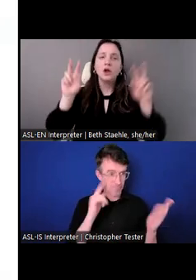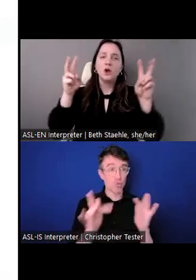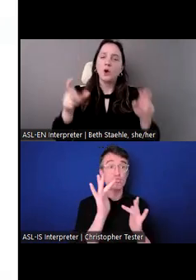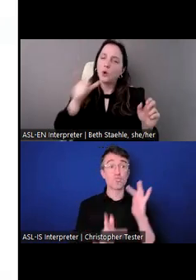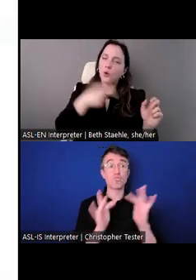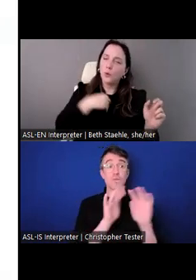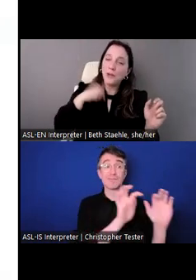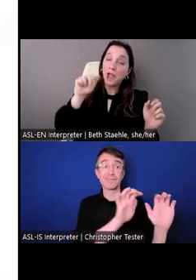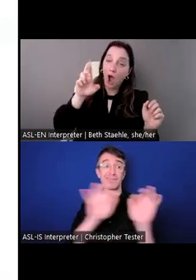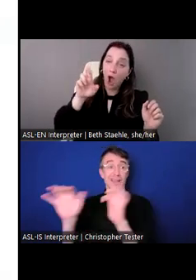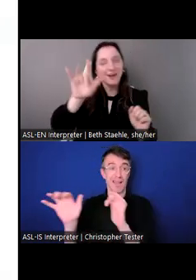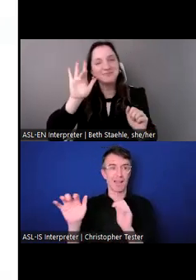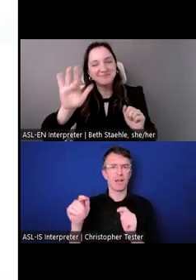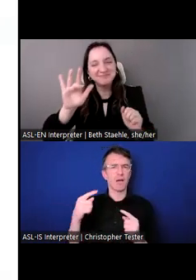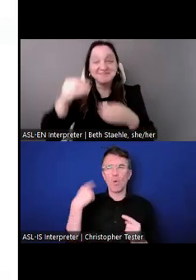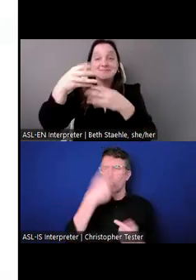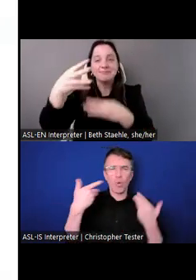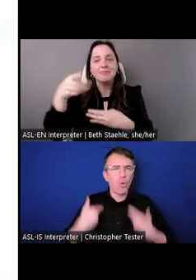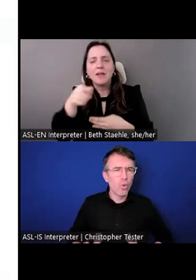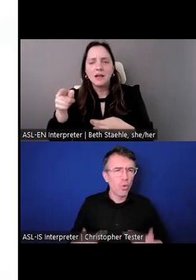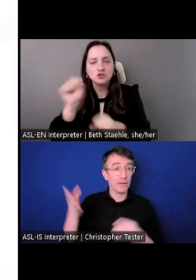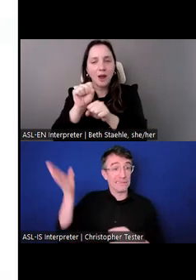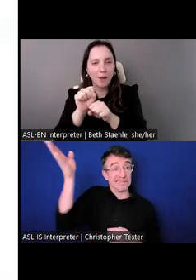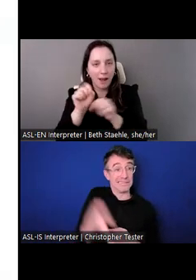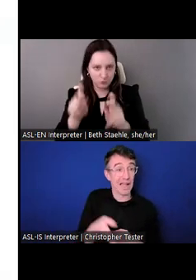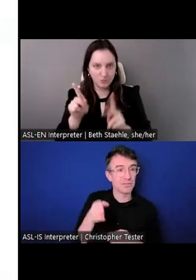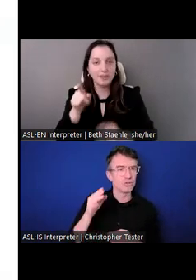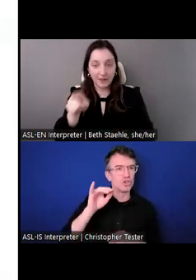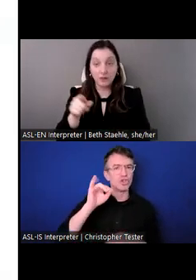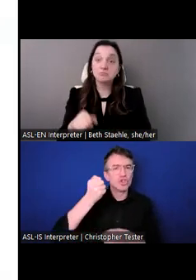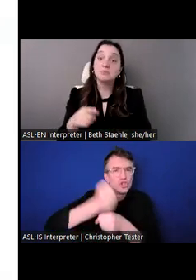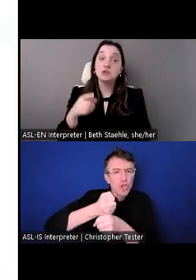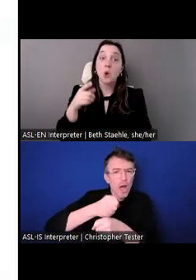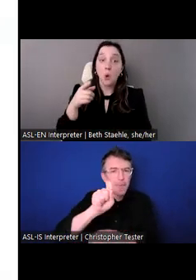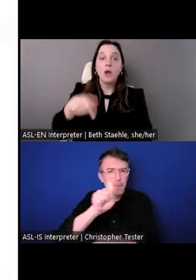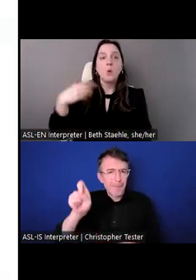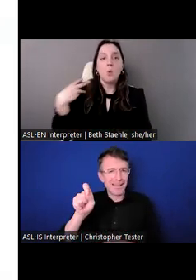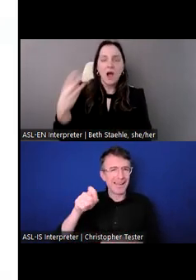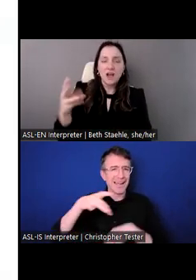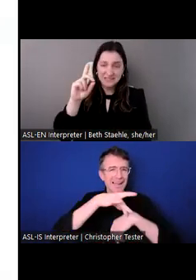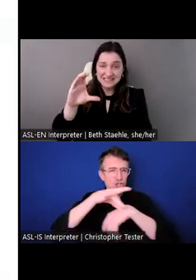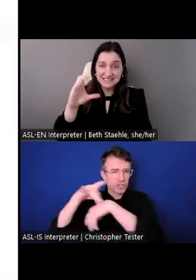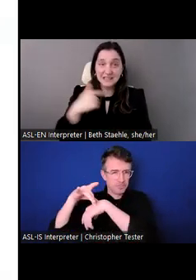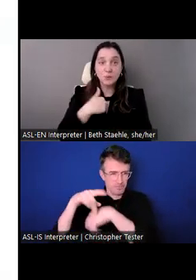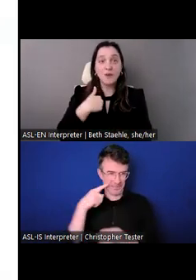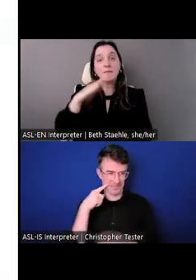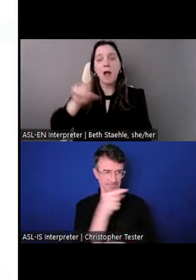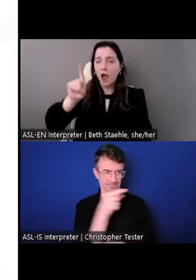We have about 120 people in our Washington, D.C., headquarters. It is a hybrid work environment.